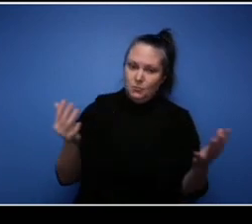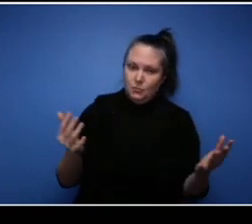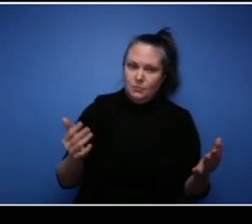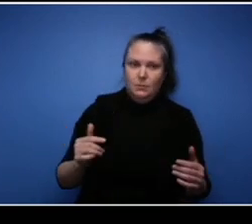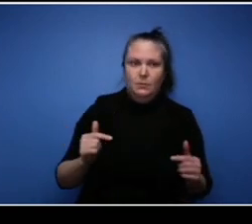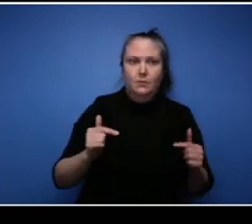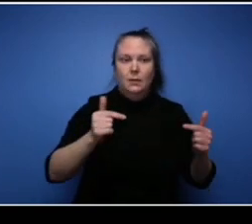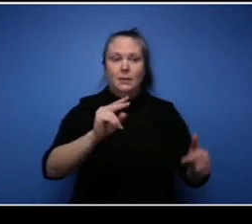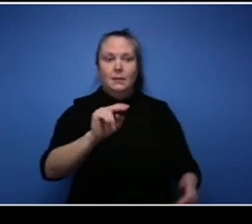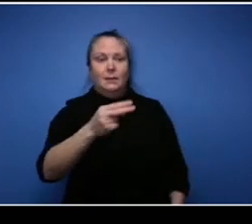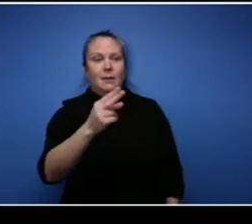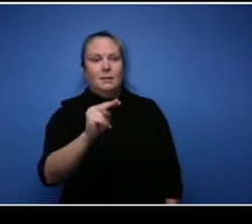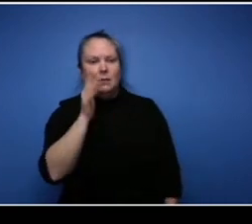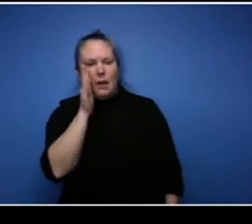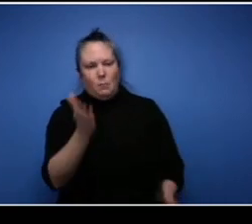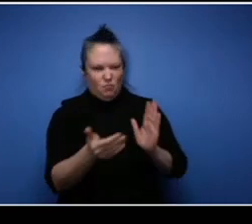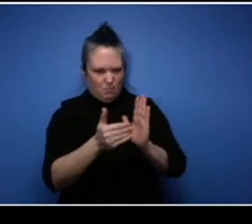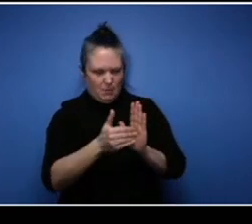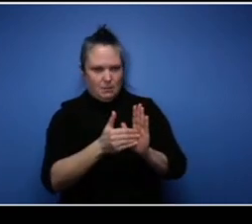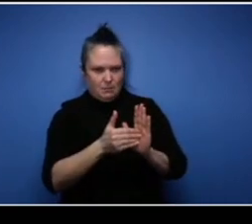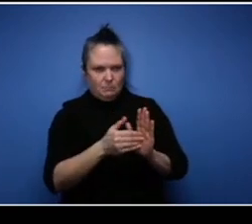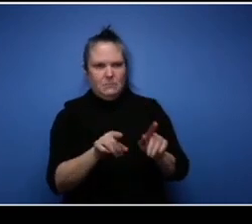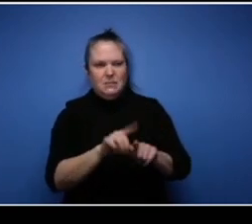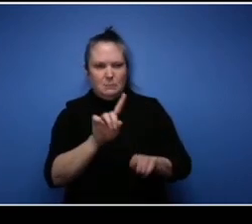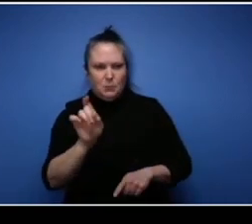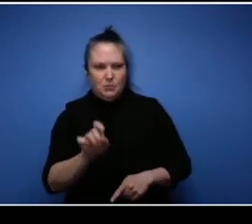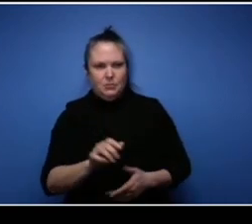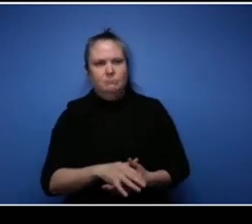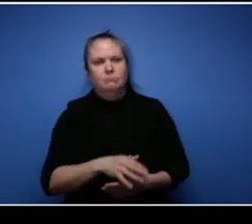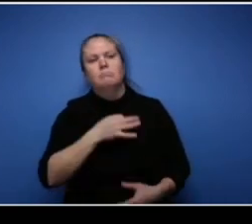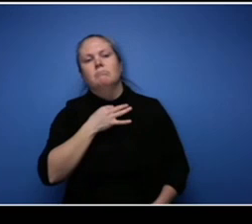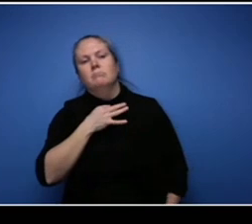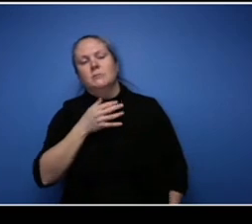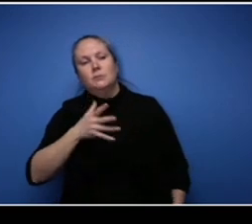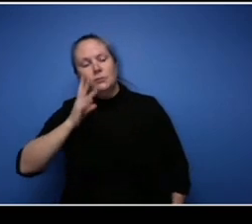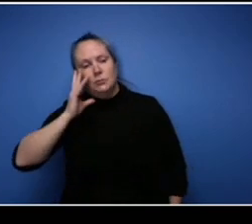it just to remind you. Have you ever had an instance where you had to deal with racism